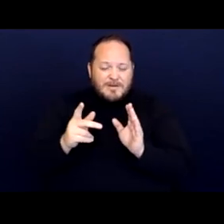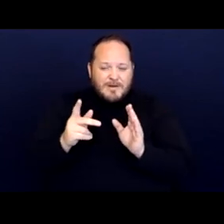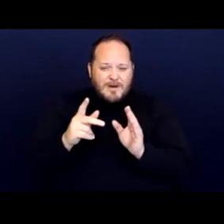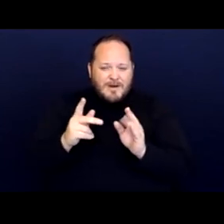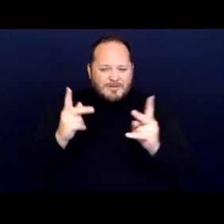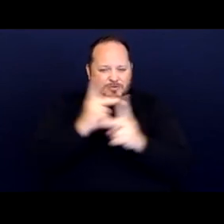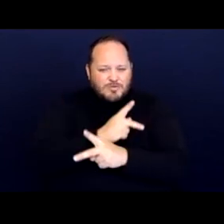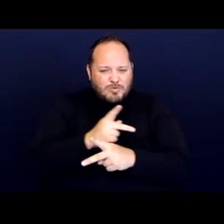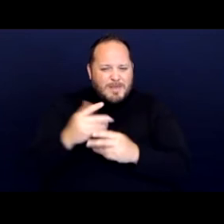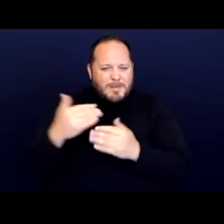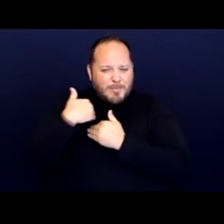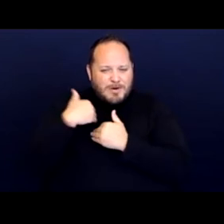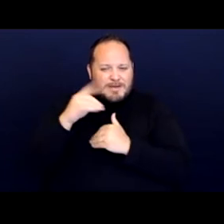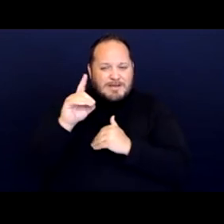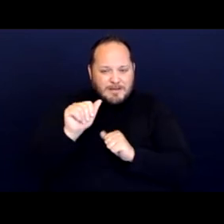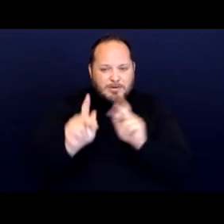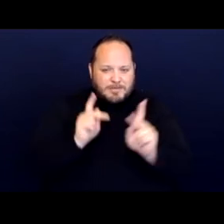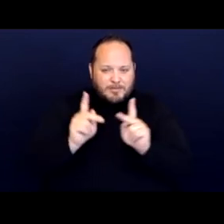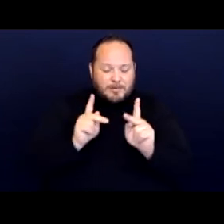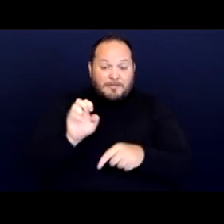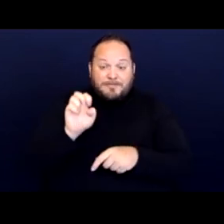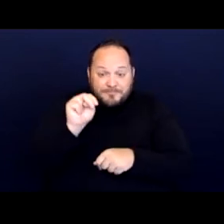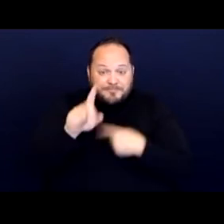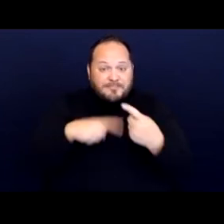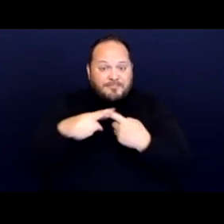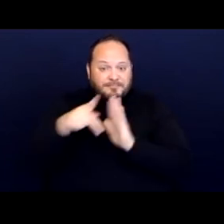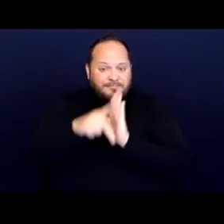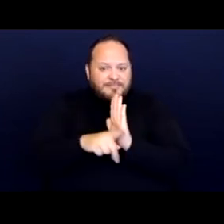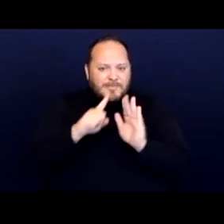even when such policies are consistently enforced.